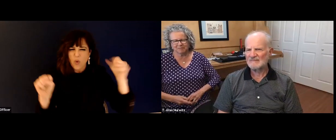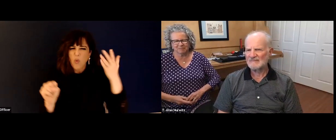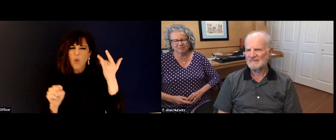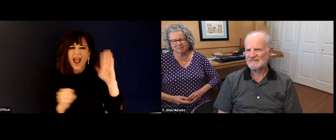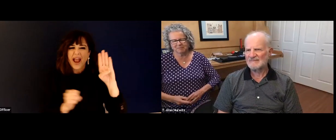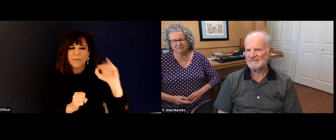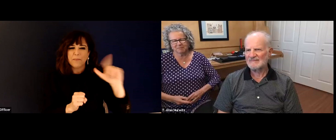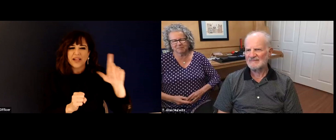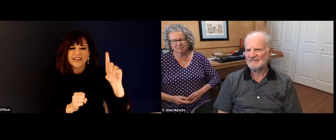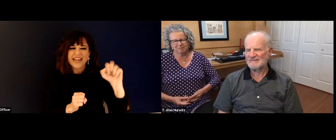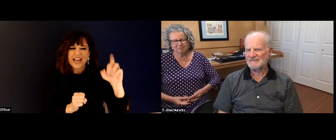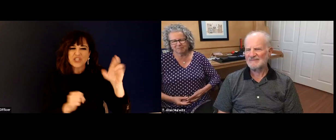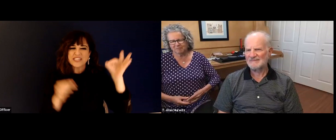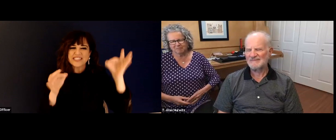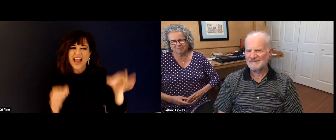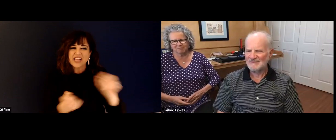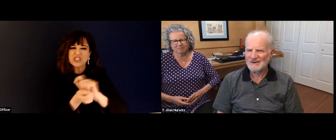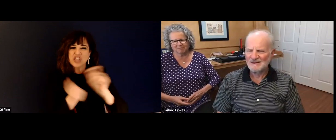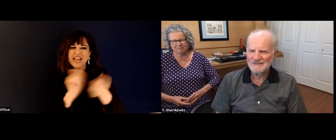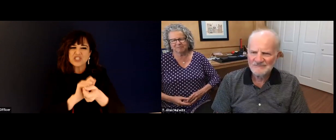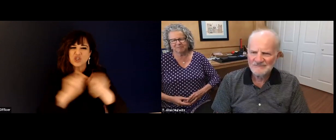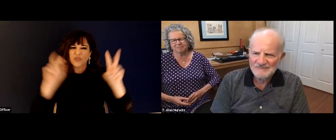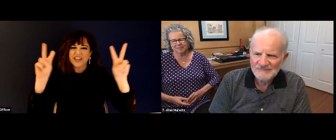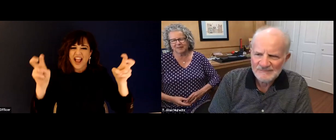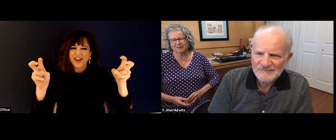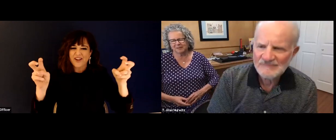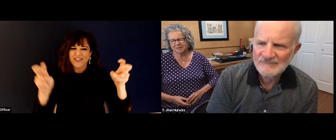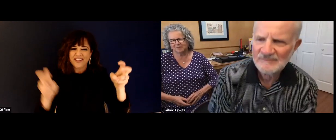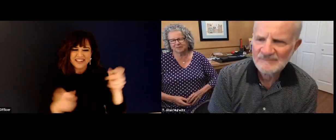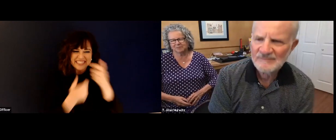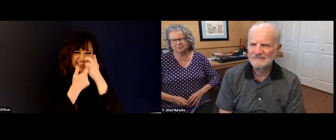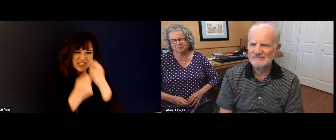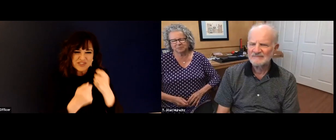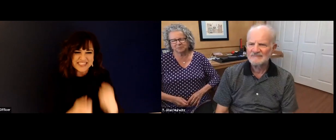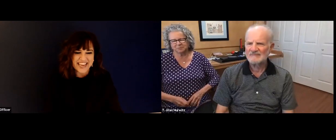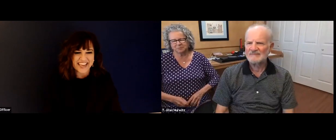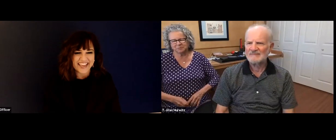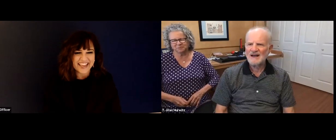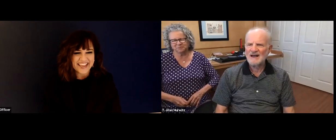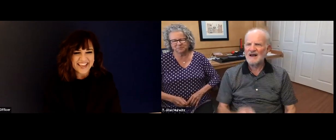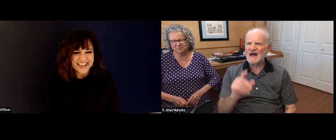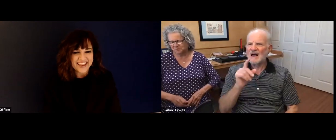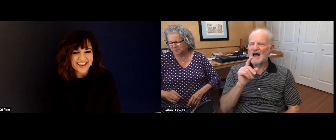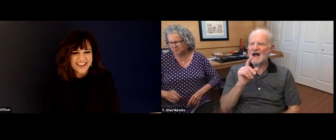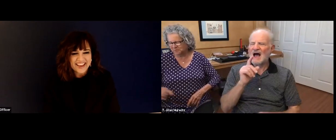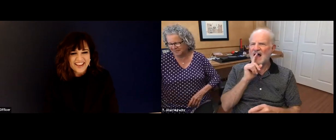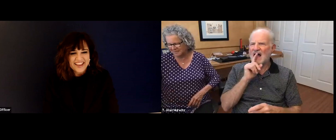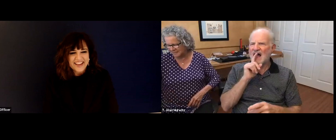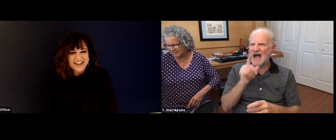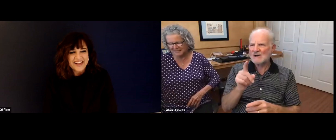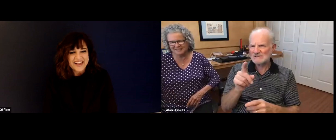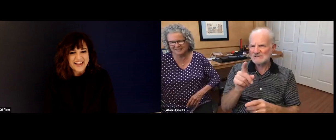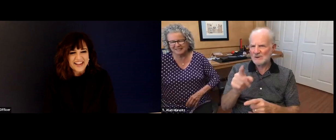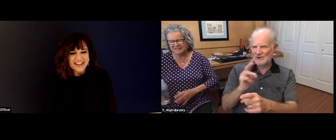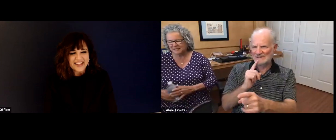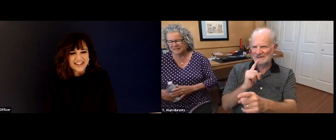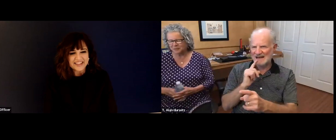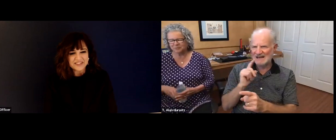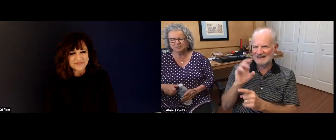presidents of NTD were called CEO. And so they actually decided to call you president. Do you know why Bill decided to